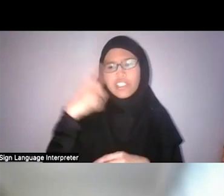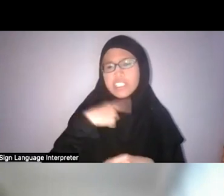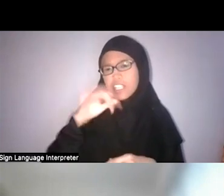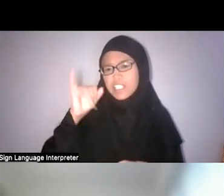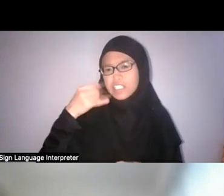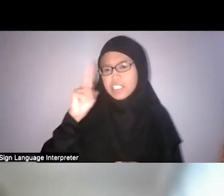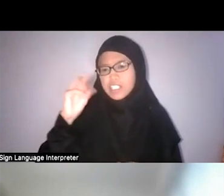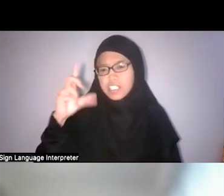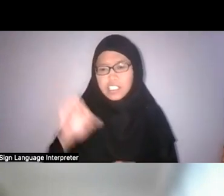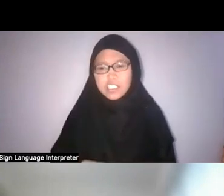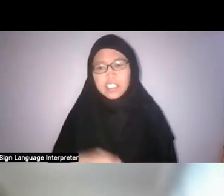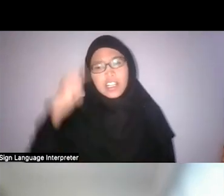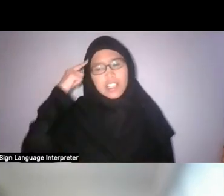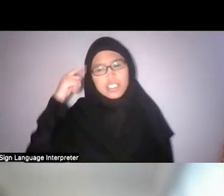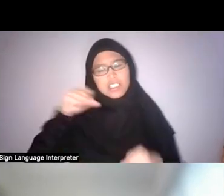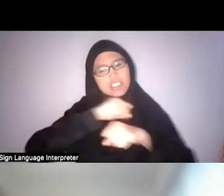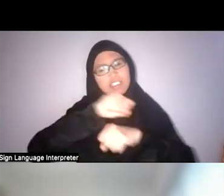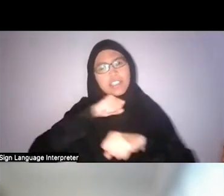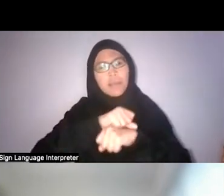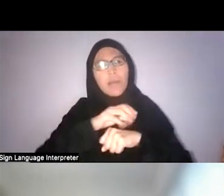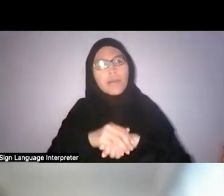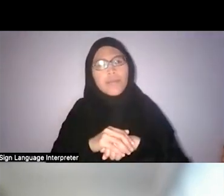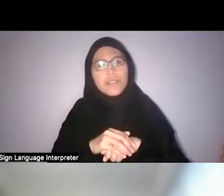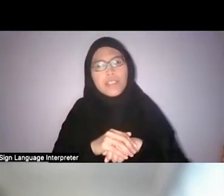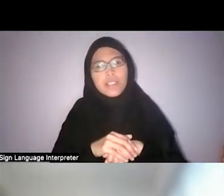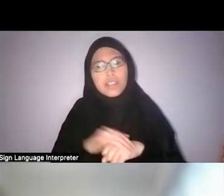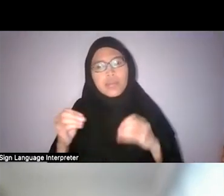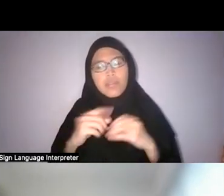Faris: I think in Singapore... I feel like in Singapore it’s more of the mangrove?